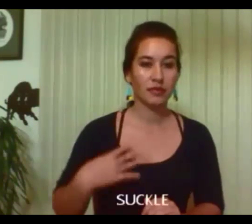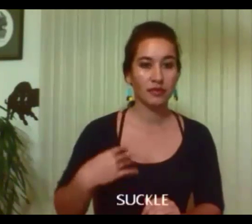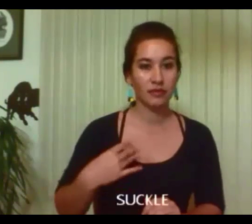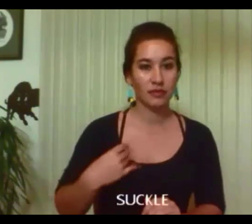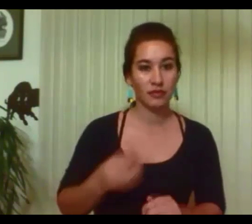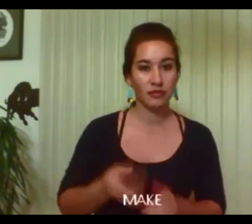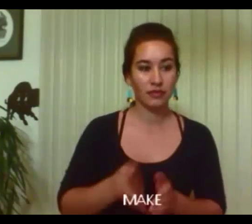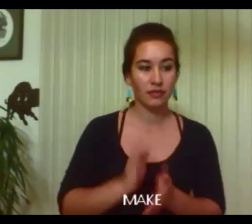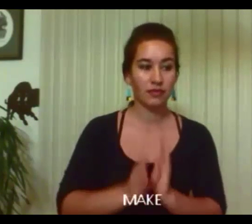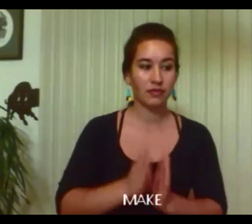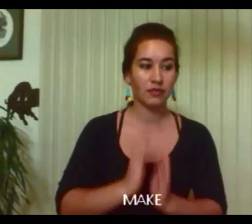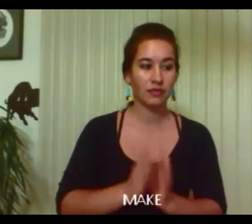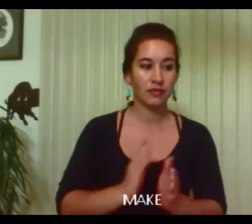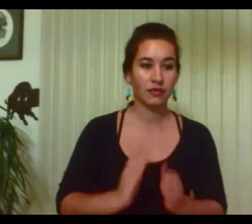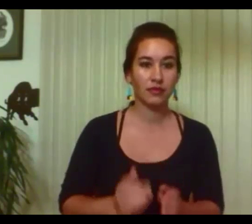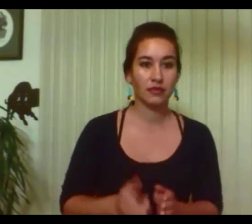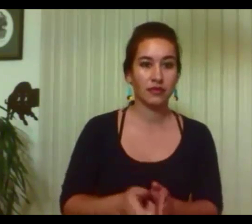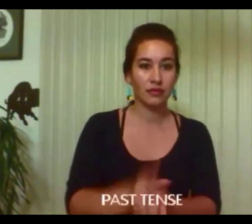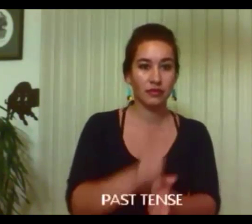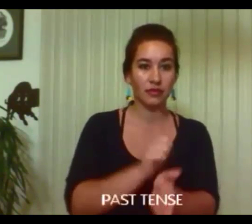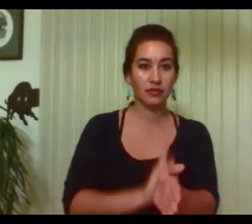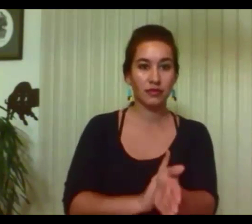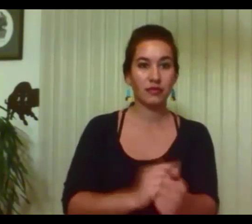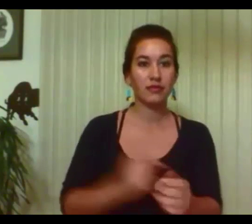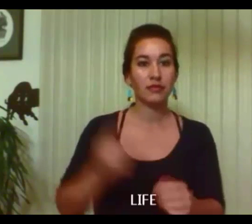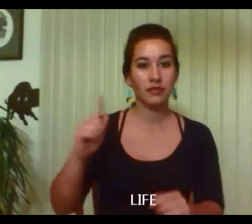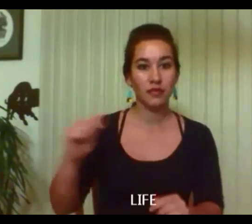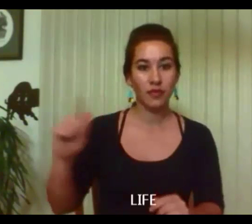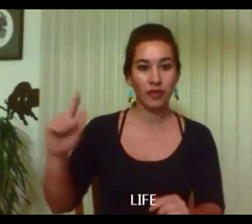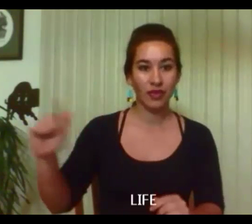The sacrifices that his mother gave